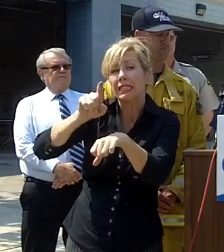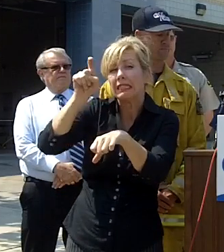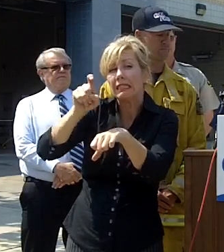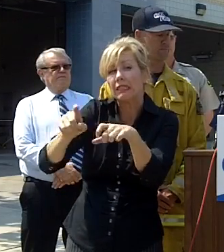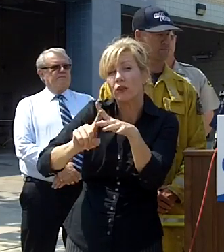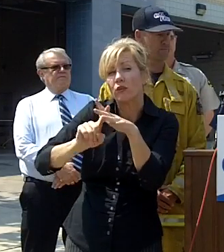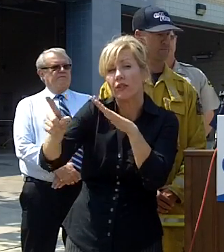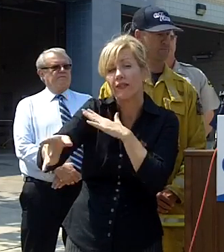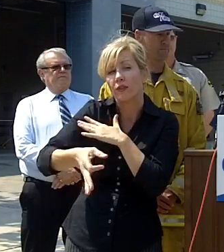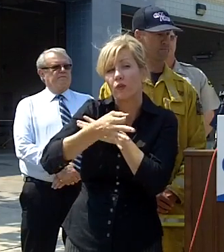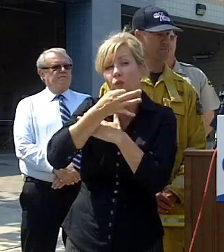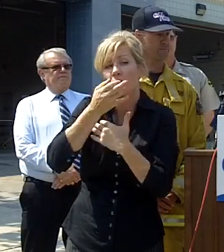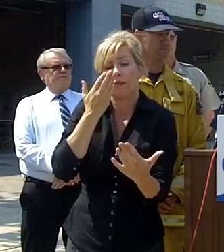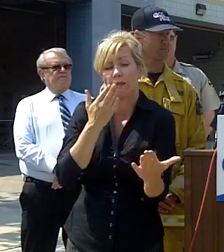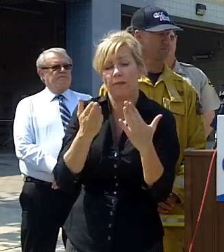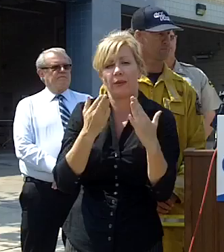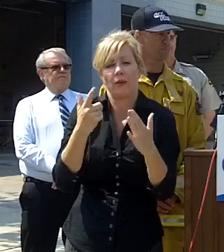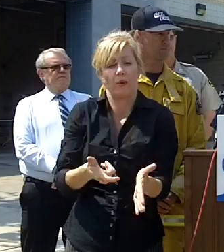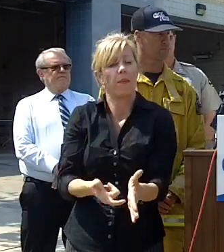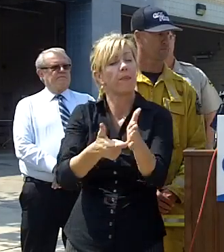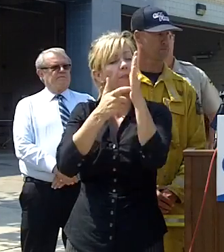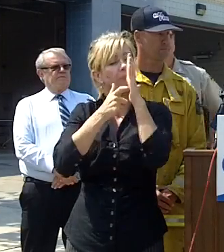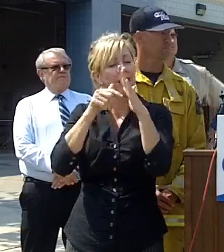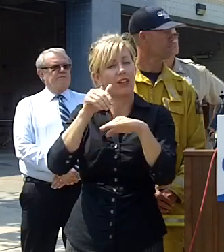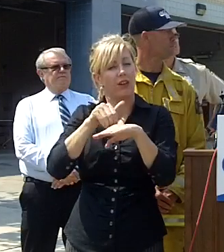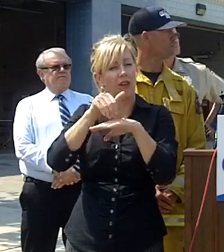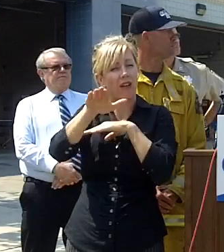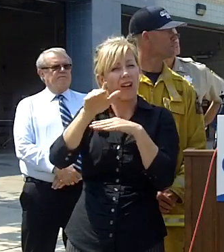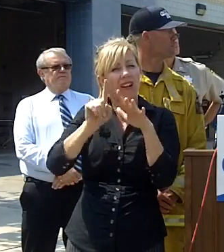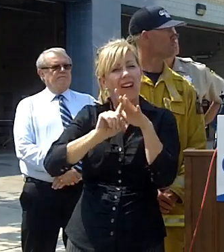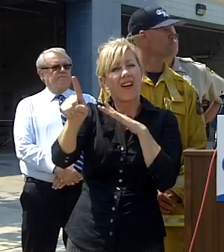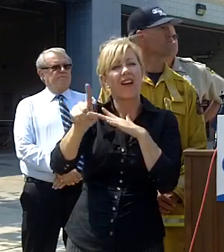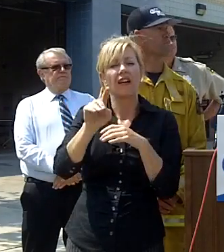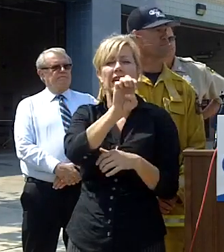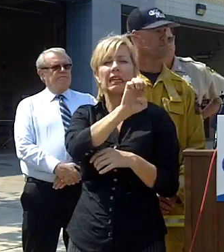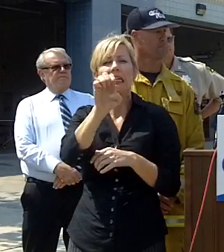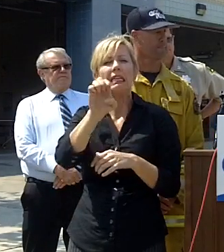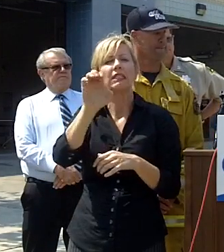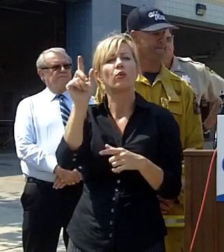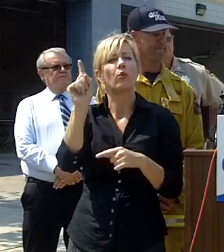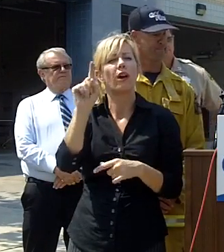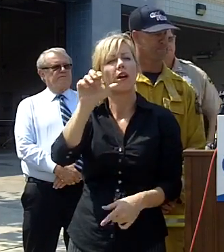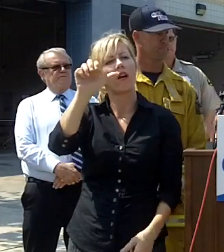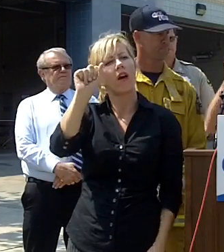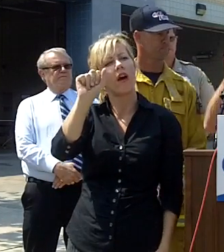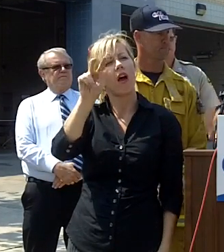mandatory evacuations remain in place east of aviara Parkway that's college turns into it as